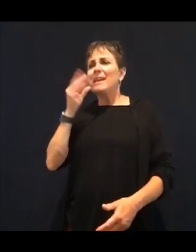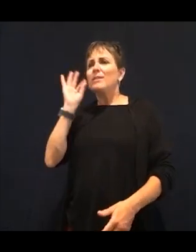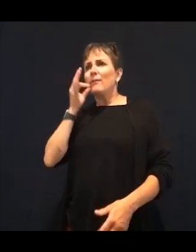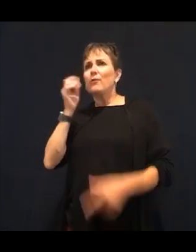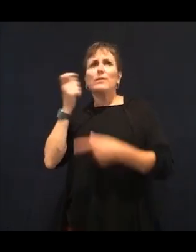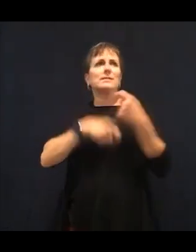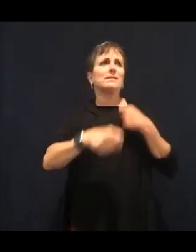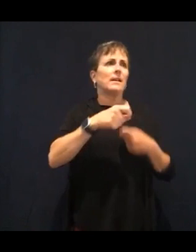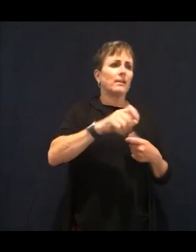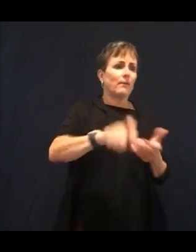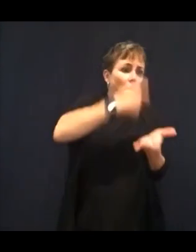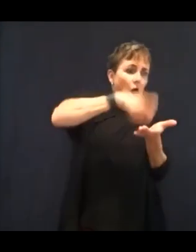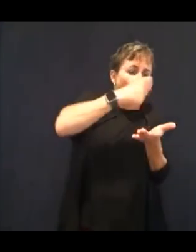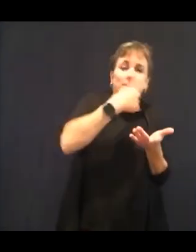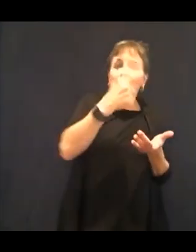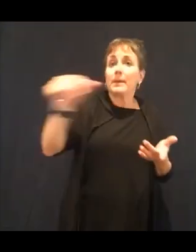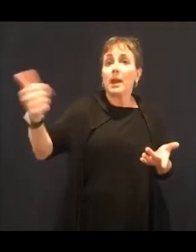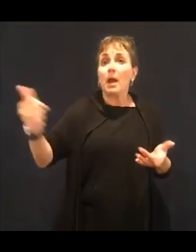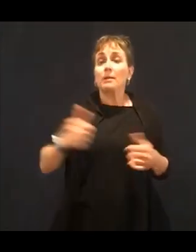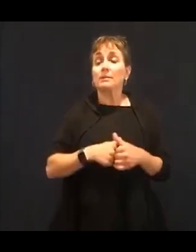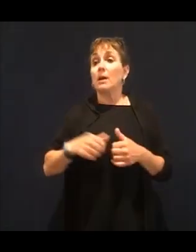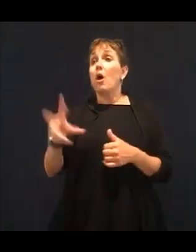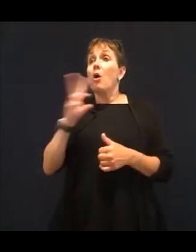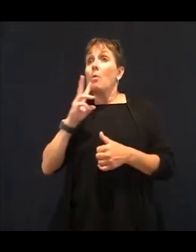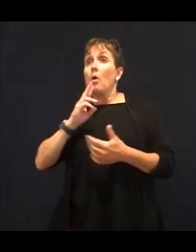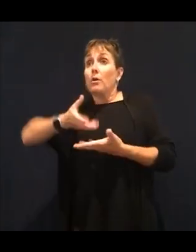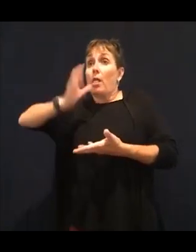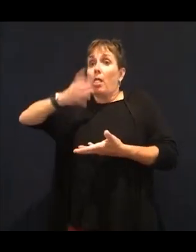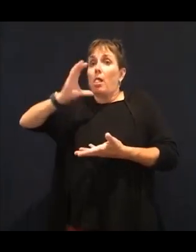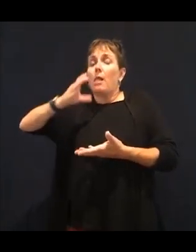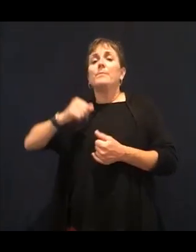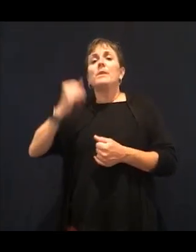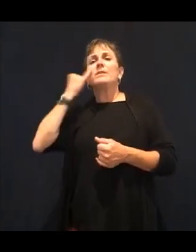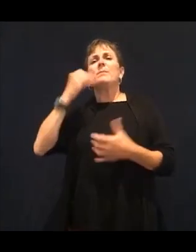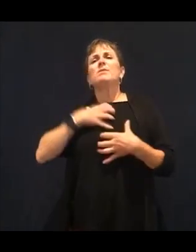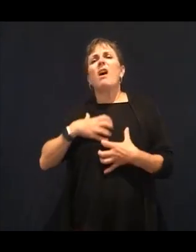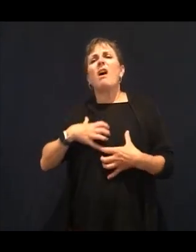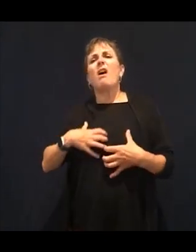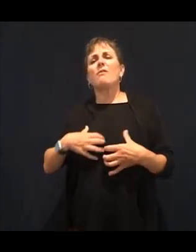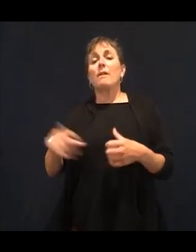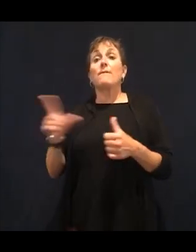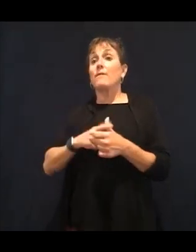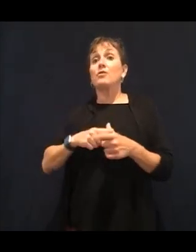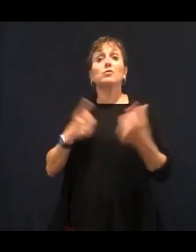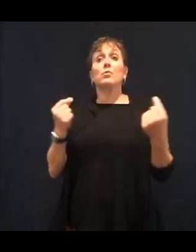You're probably just dehydrated. This does a world of good for our body,